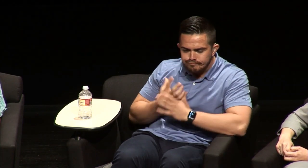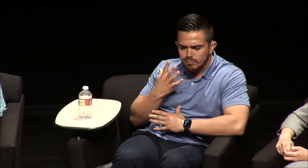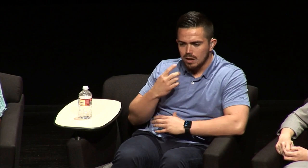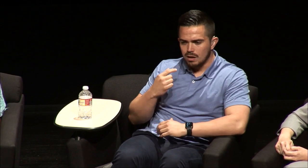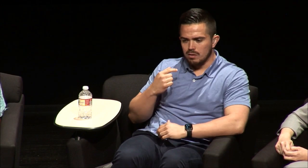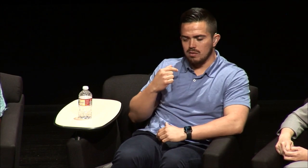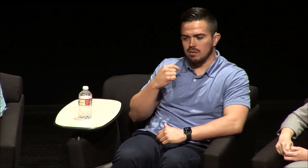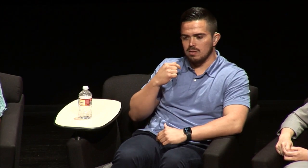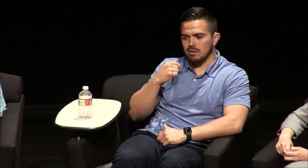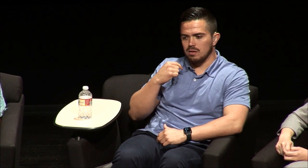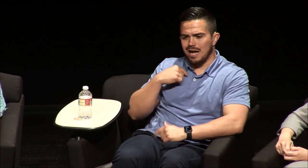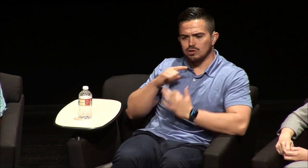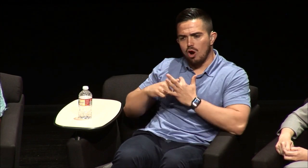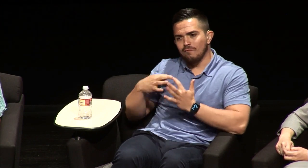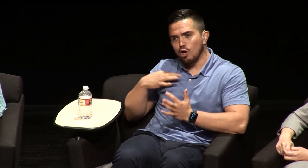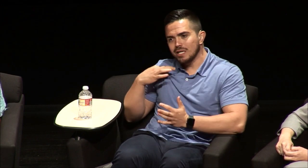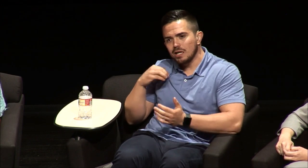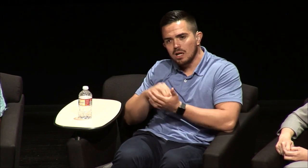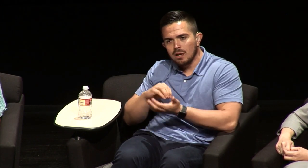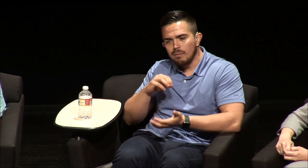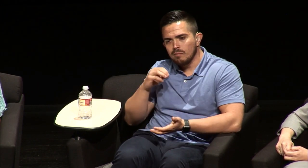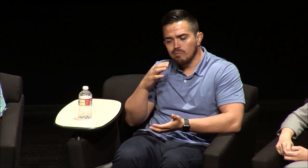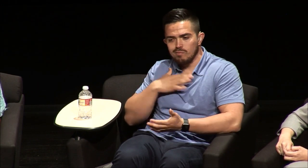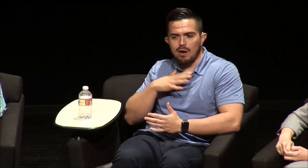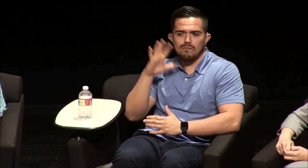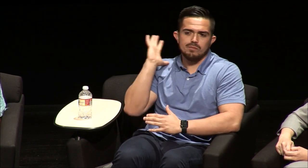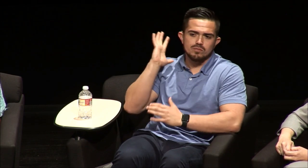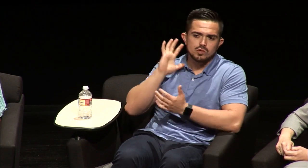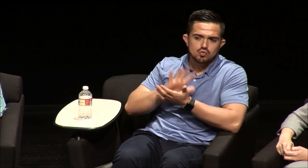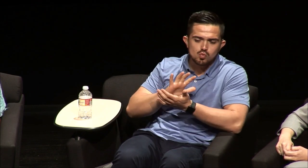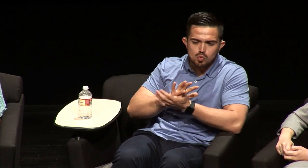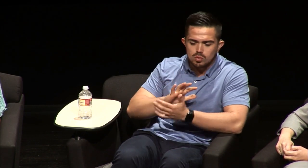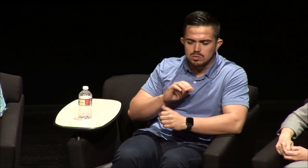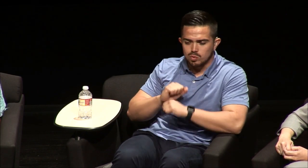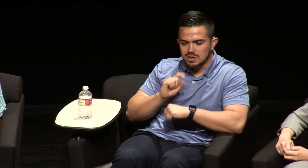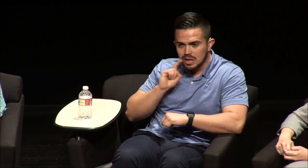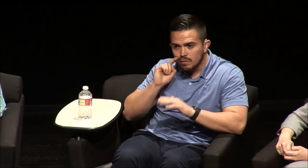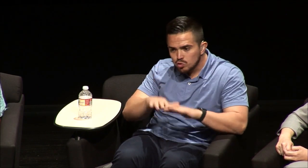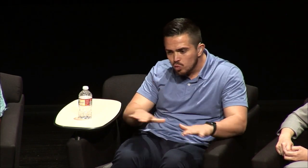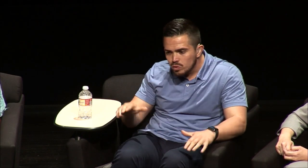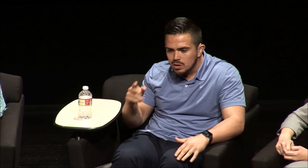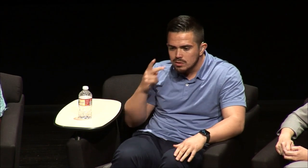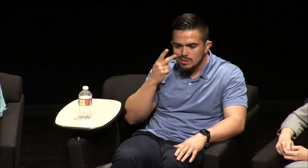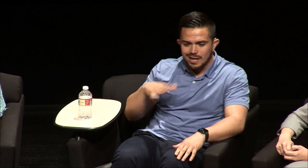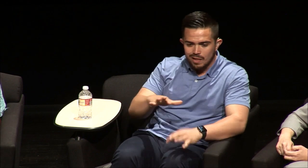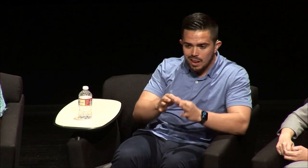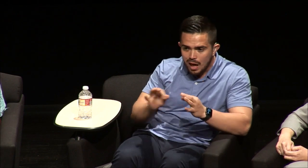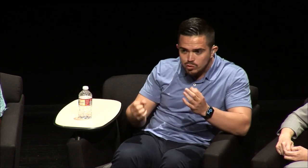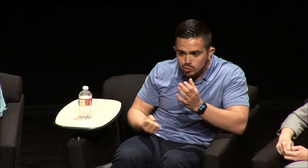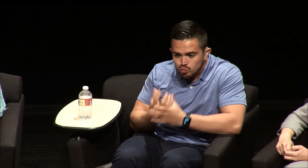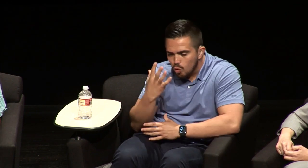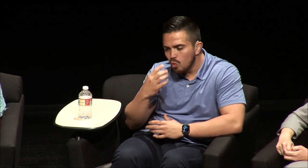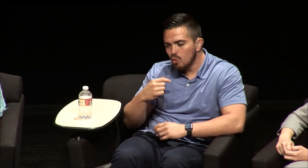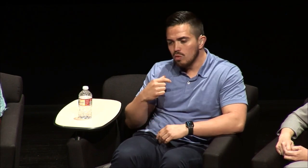identify with it's what's causing me to grow I started volunteering at the former school that I worked with working with deaf children and sing their